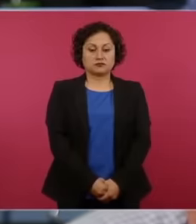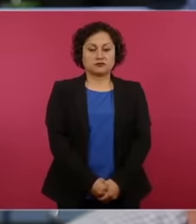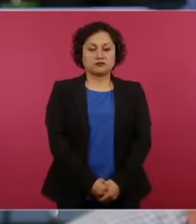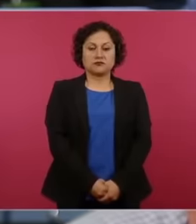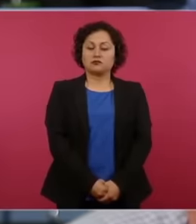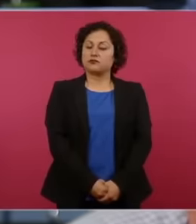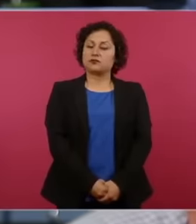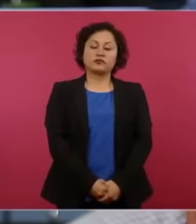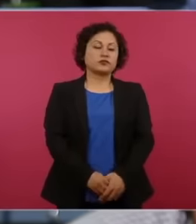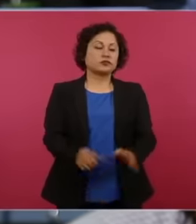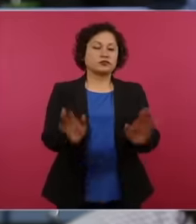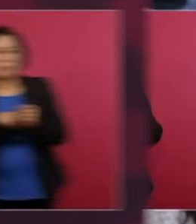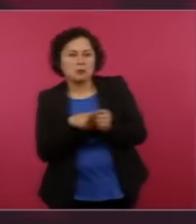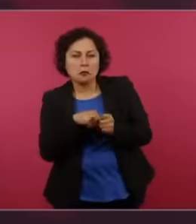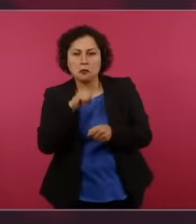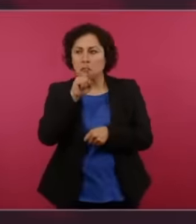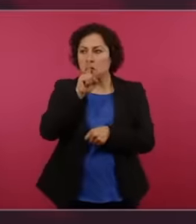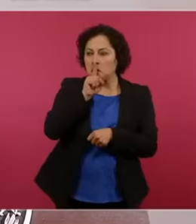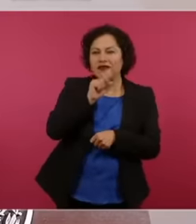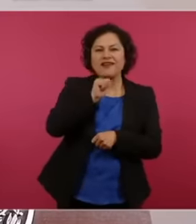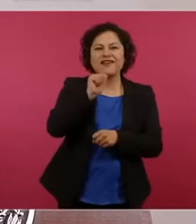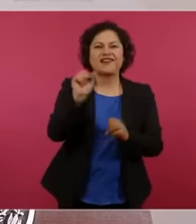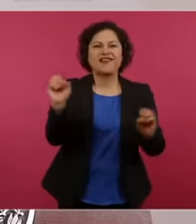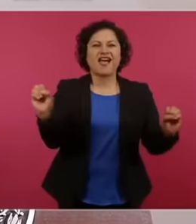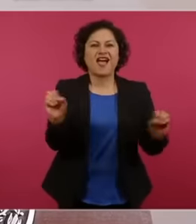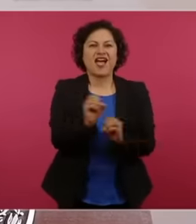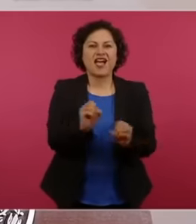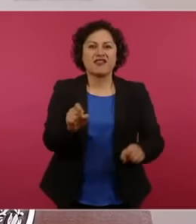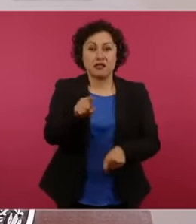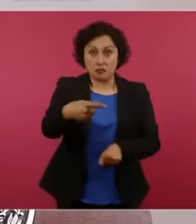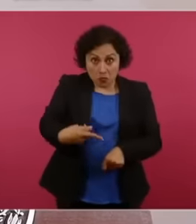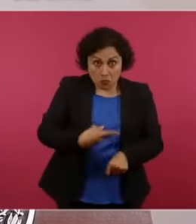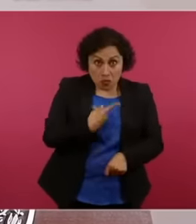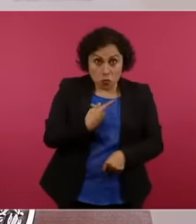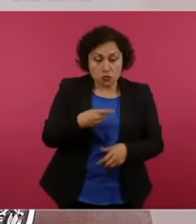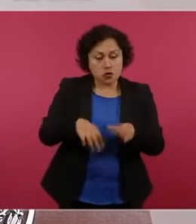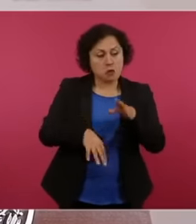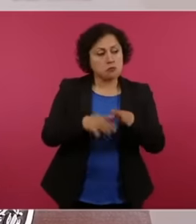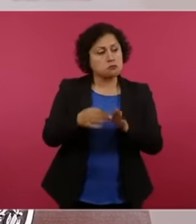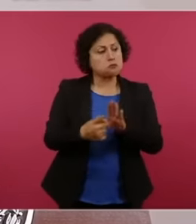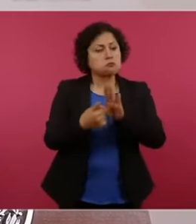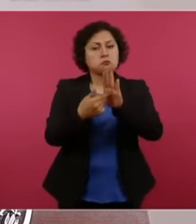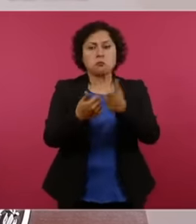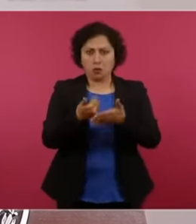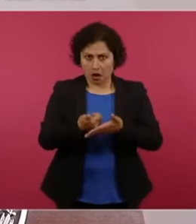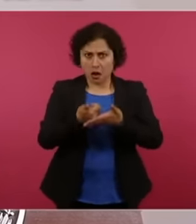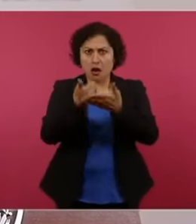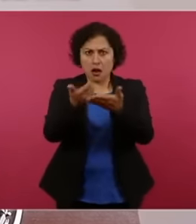President of Mexico answered her directly and without hesitation that this The government does not censor the